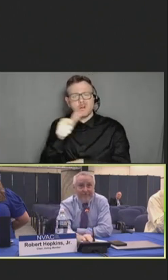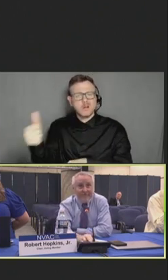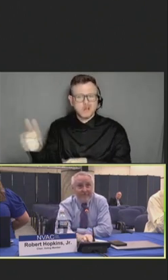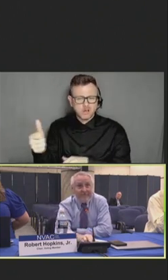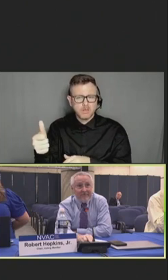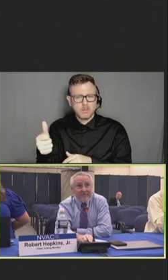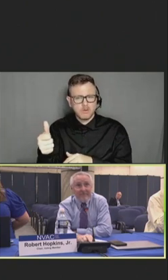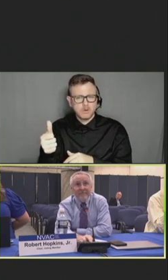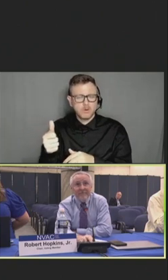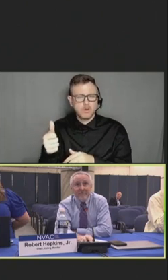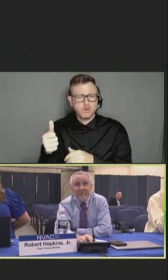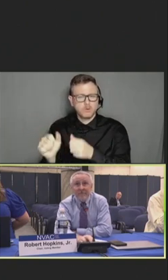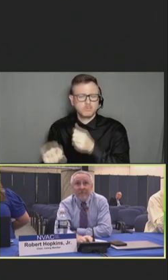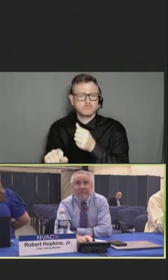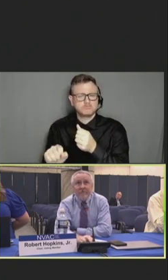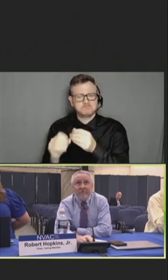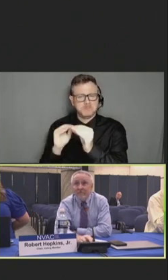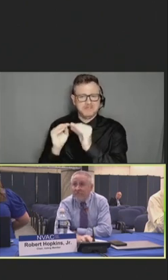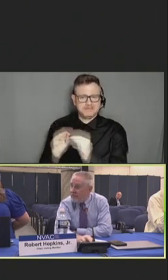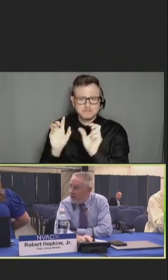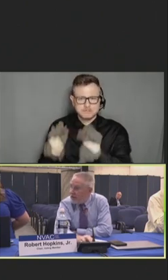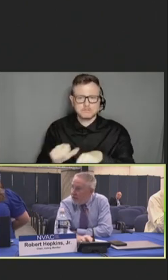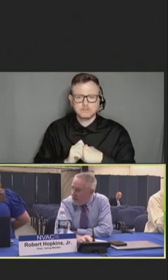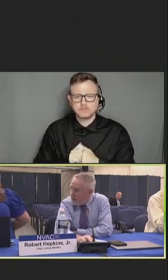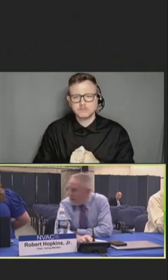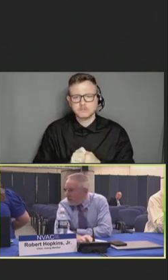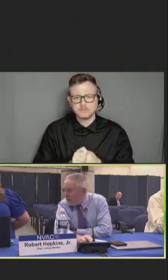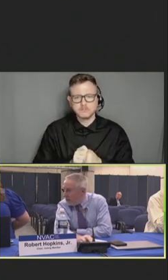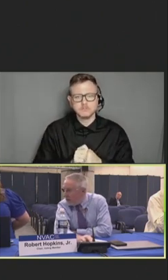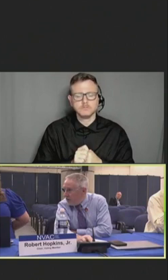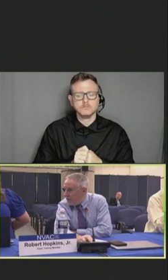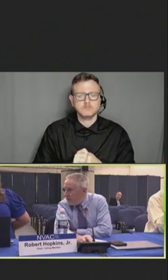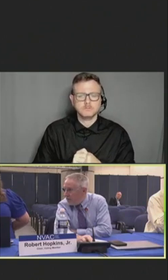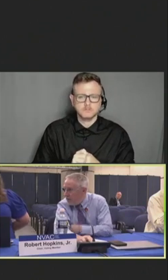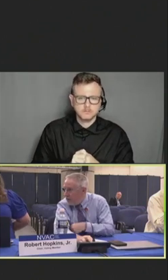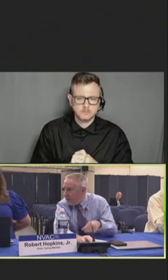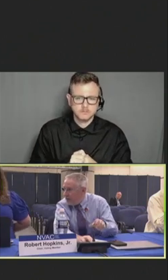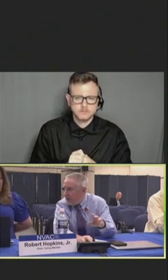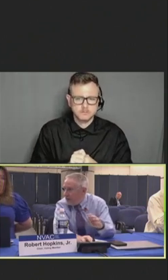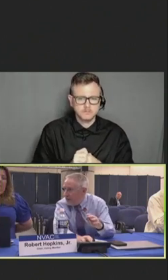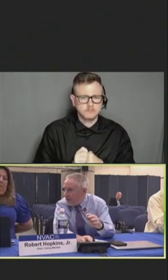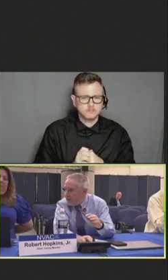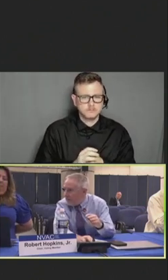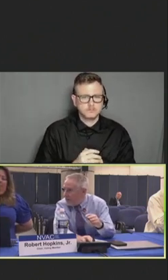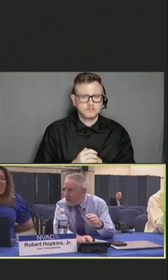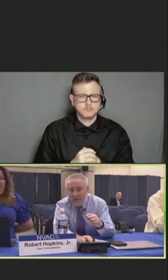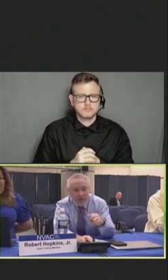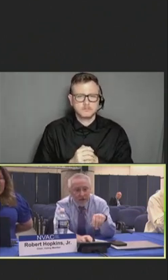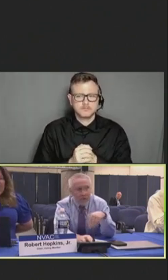going to have to do something else.